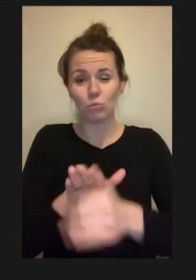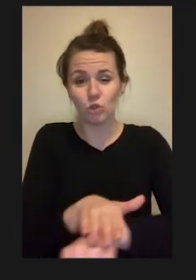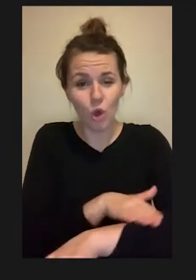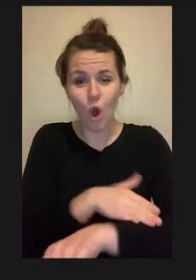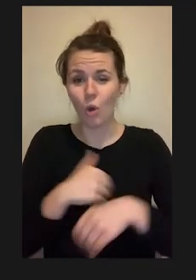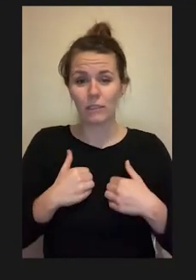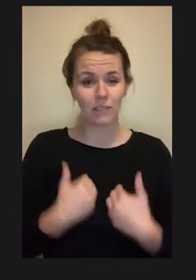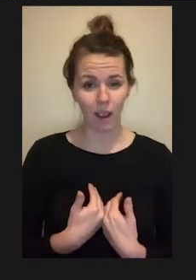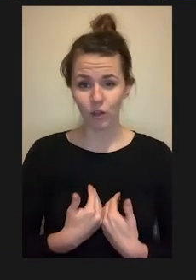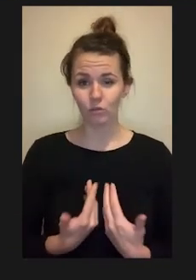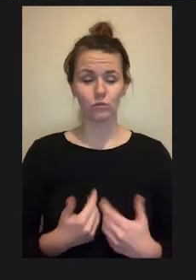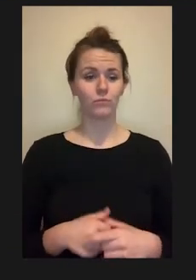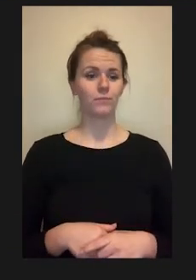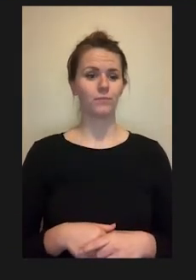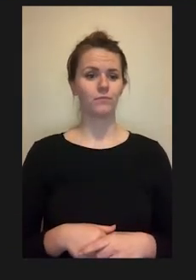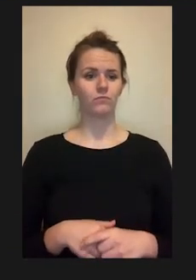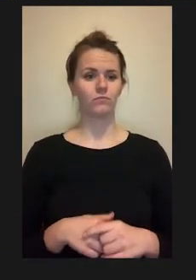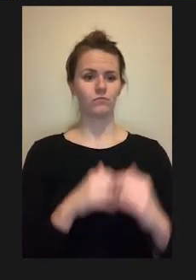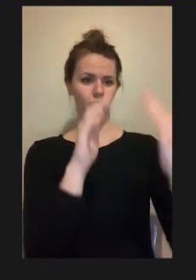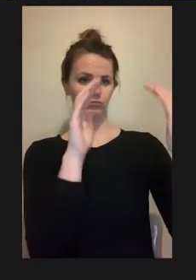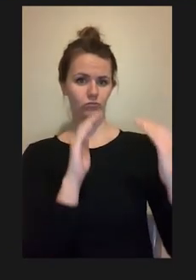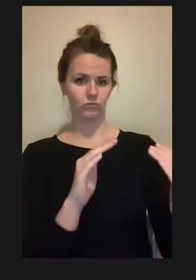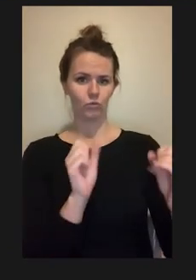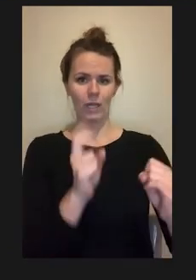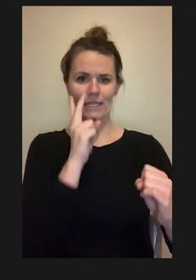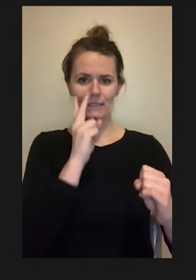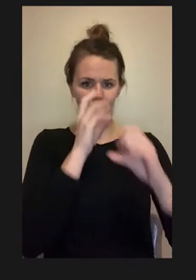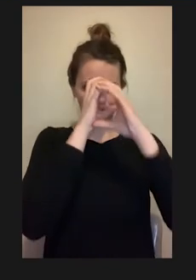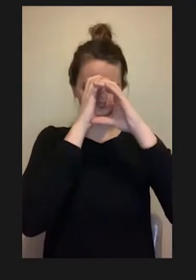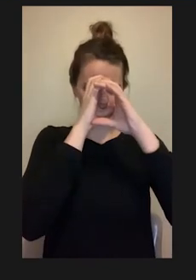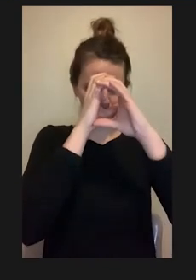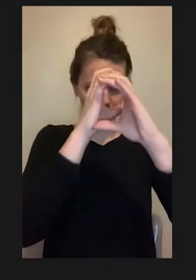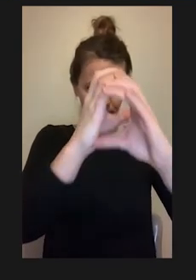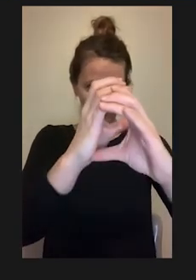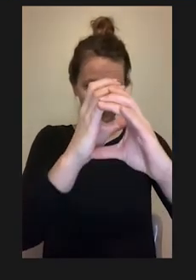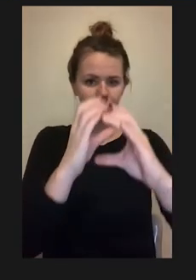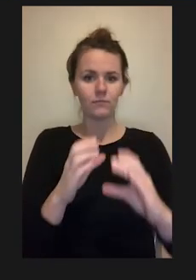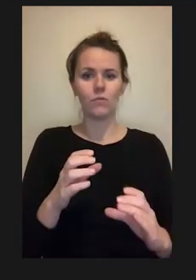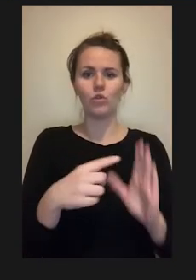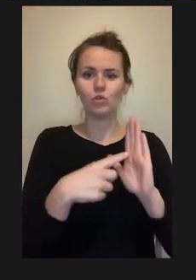Likewise there's another picture that shows a tunnel vision view of someone with visual